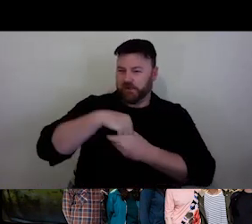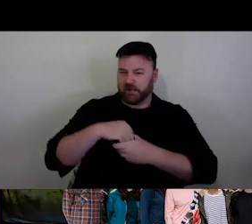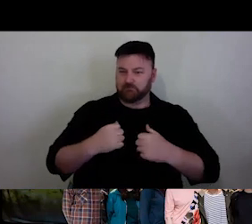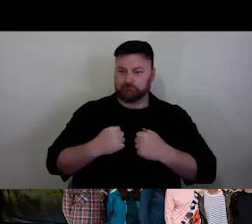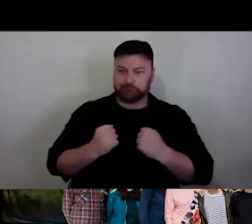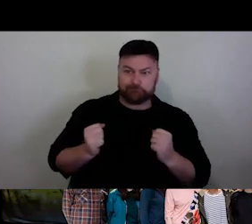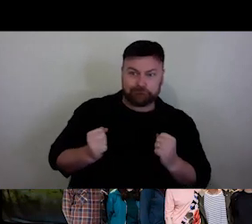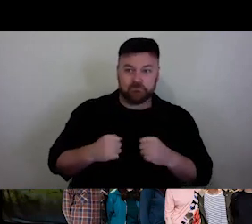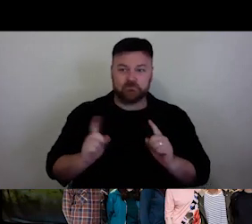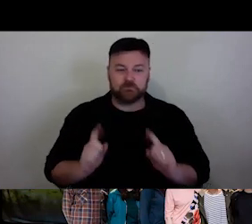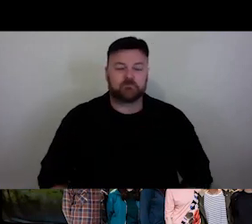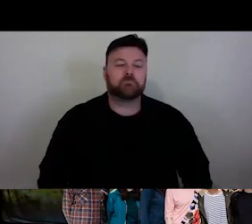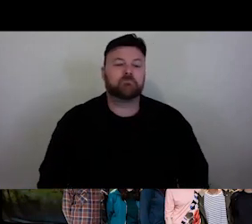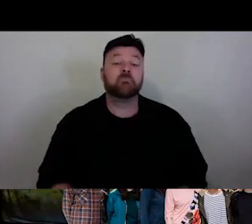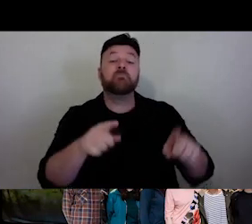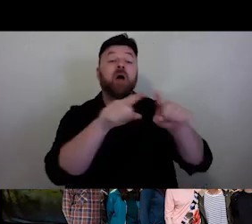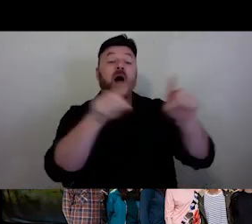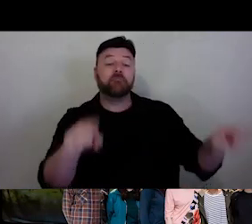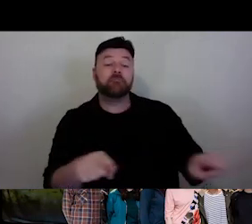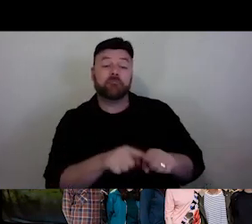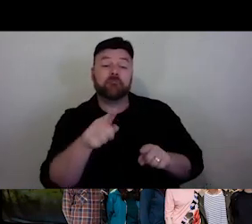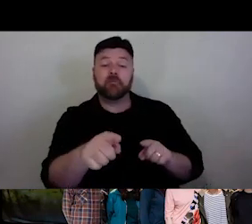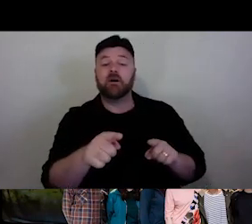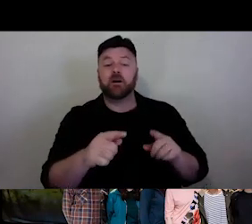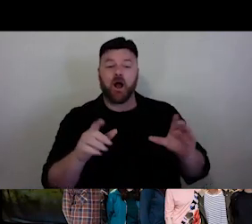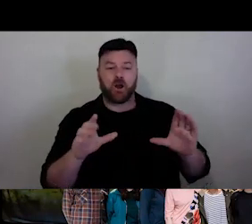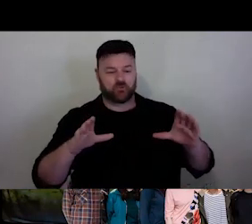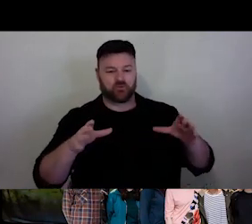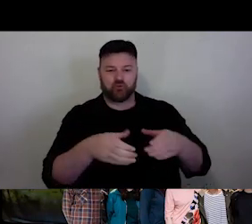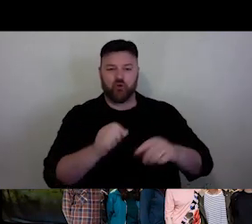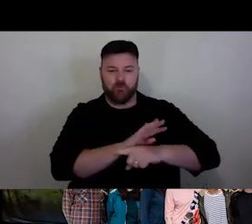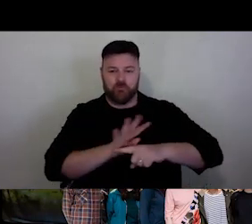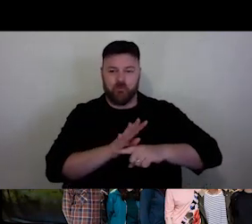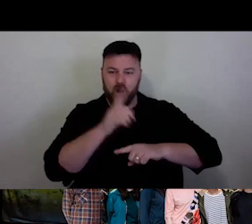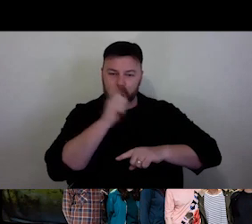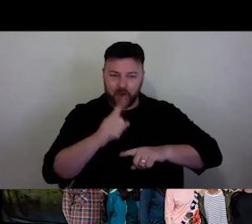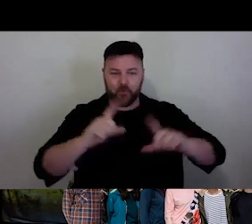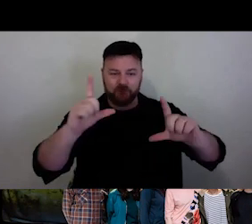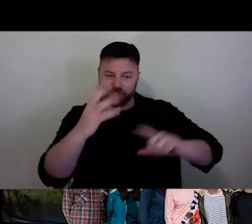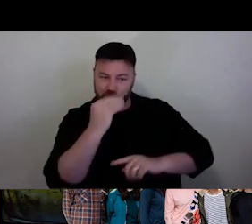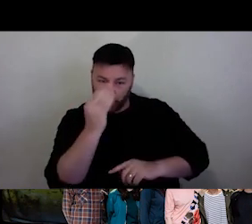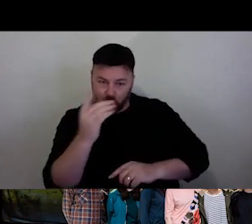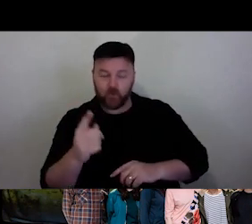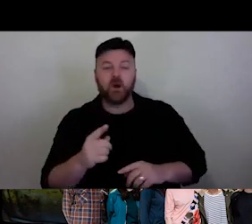about today and a group shot of the creative team of APHIDS show at the end of last year called Exit Strategies.